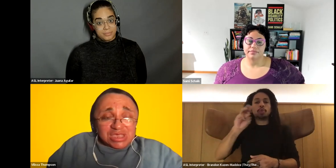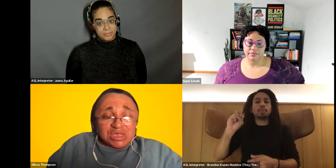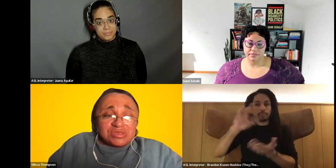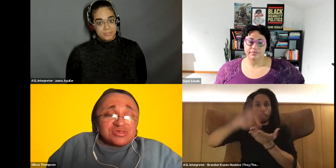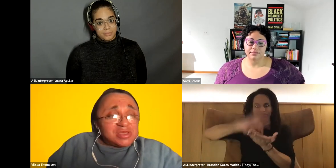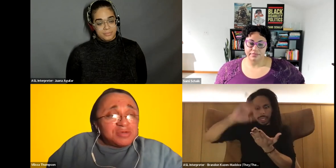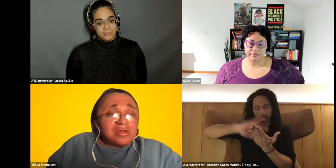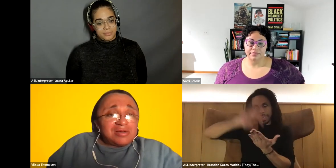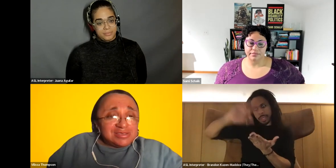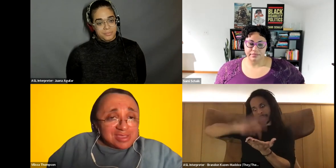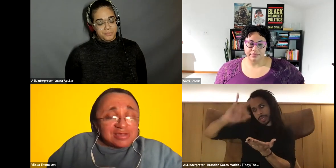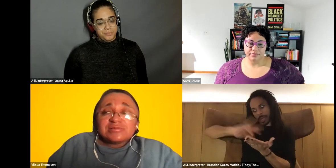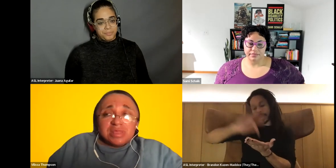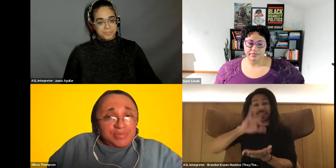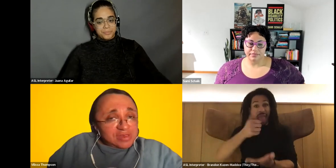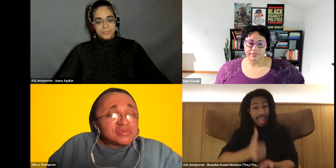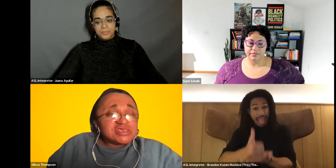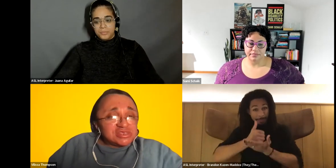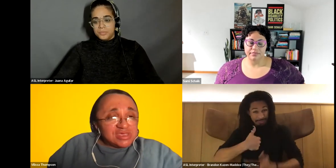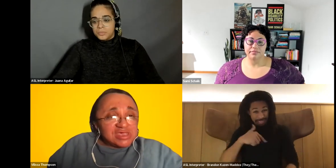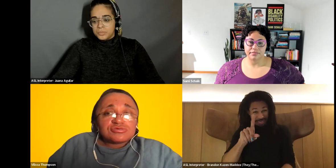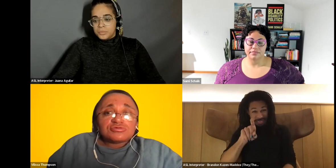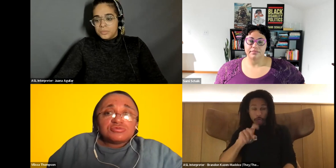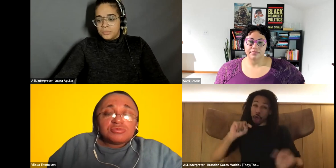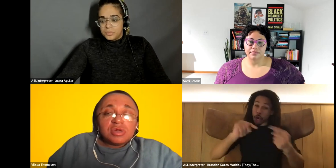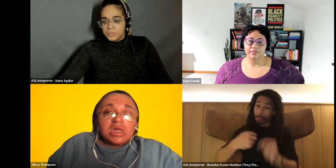Vilissa Thompson: you know. So I think that we all can take a little bit of assessment as to